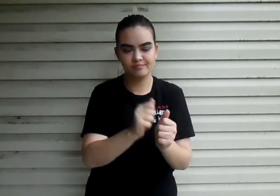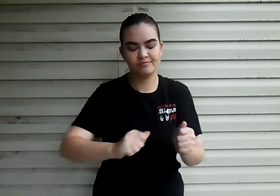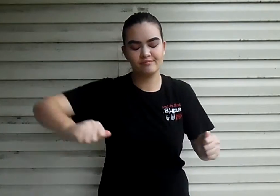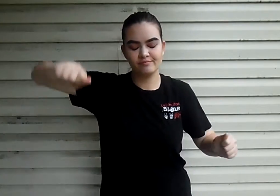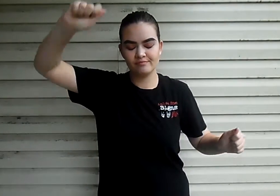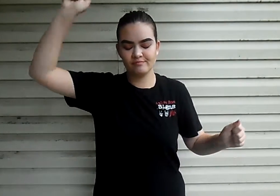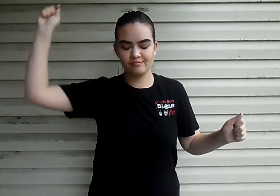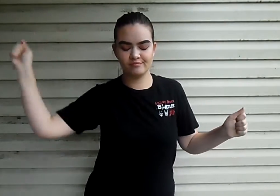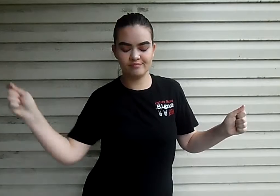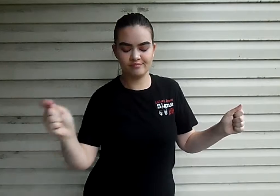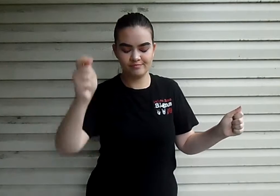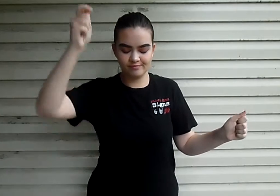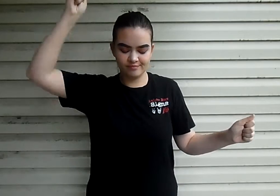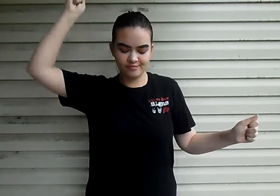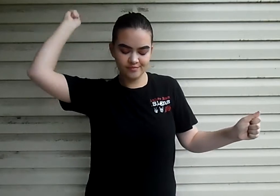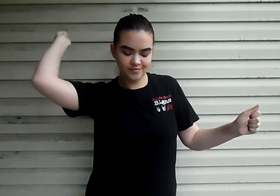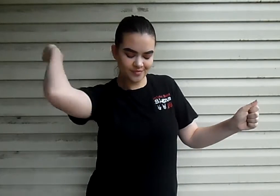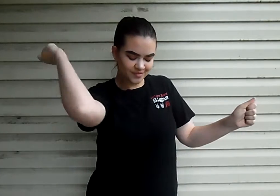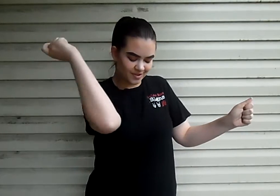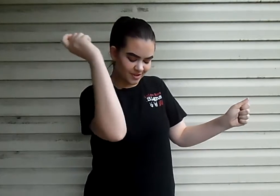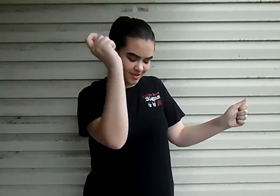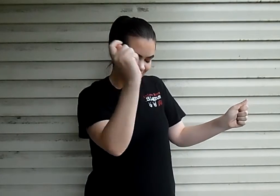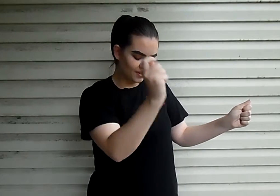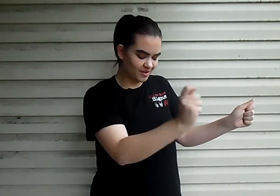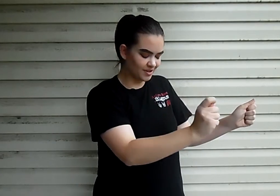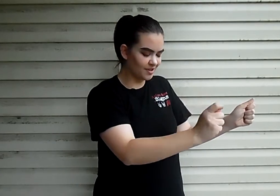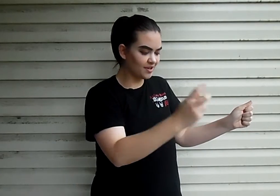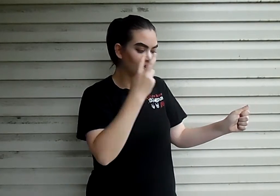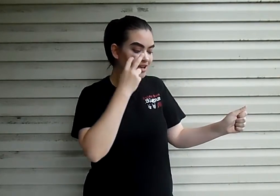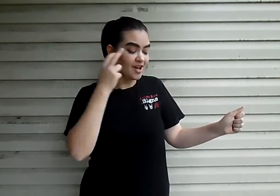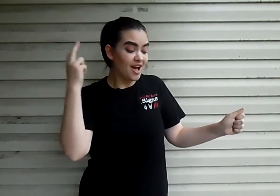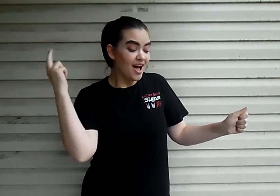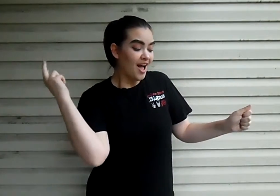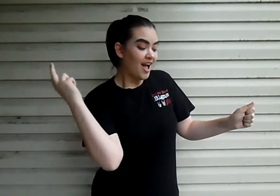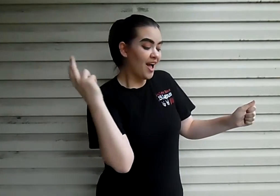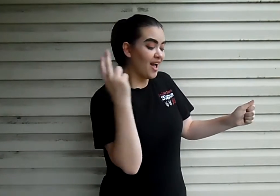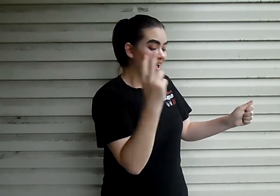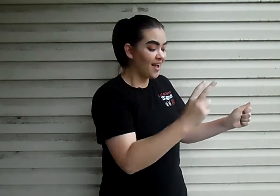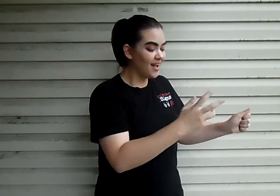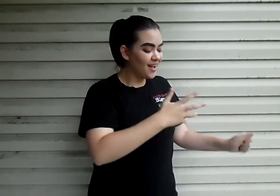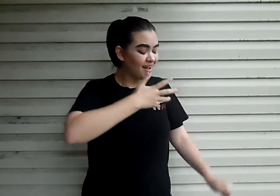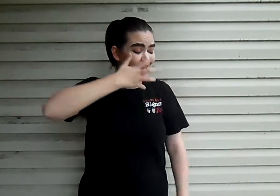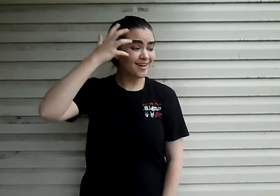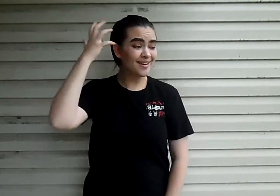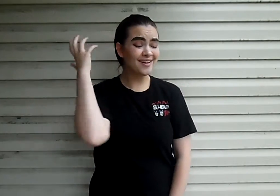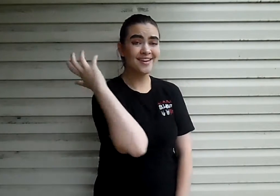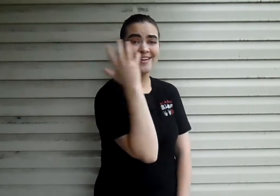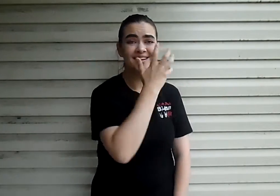Down and to the left (Here's a map and the pen, the place you pointed at)